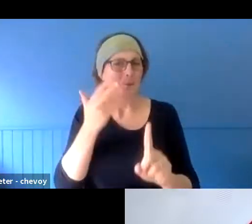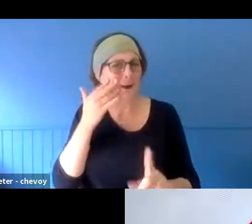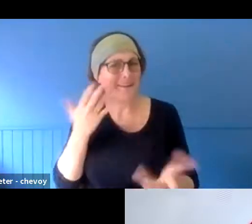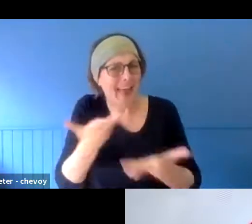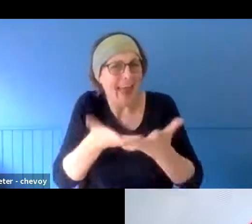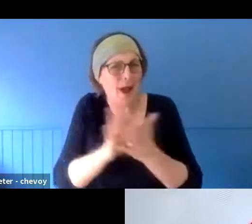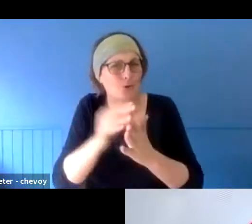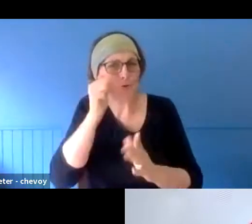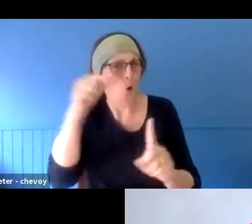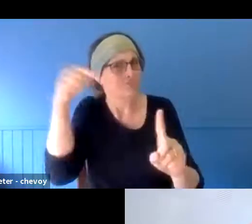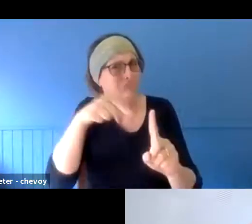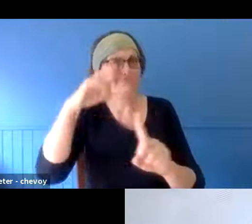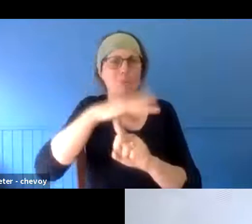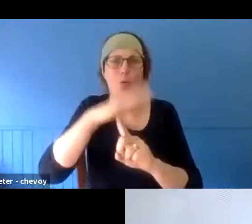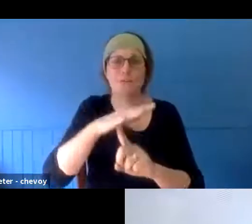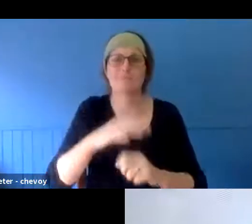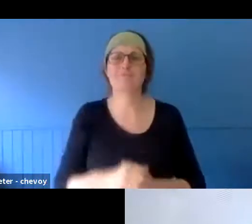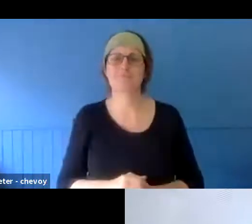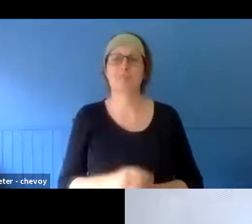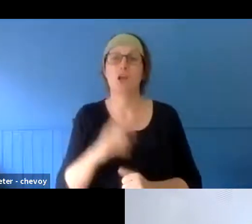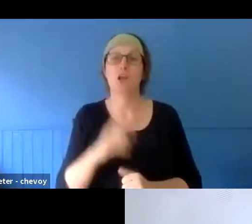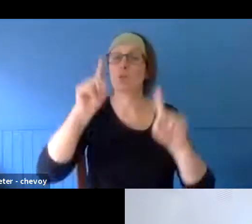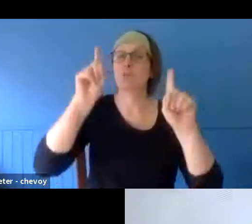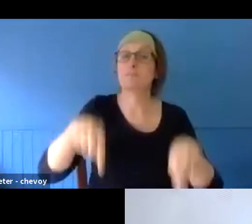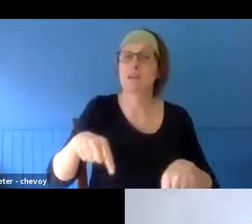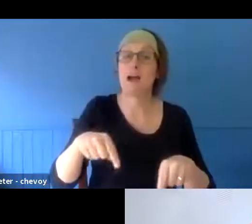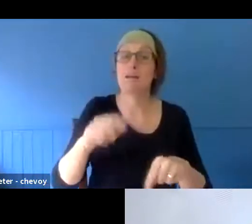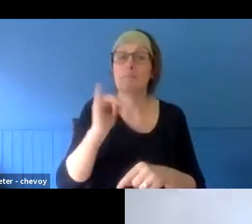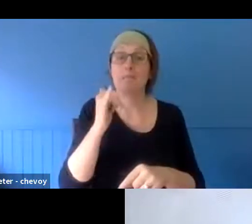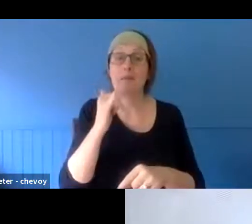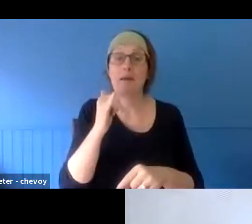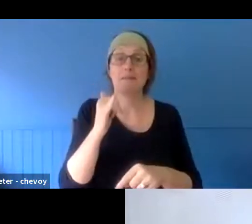really important"? I might start in chronological order, so we might